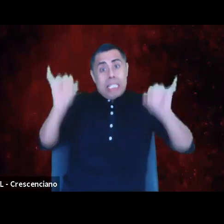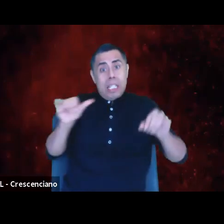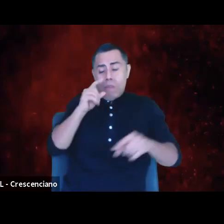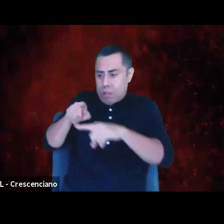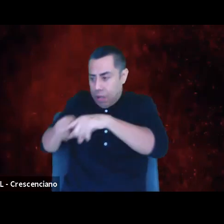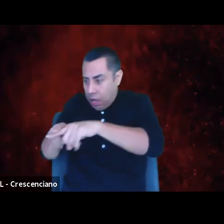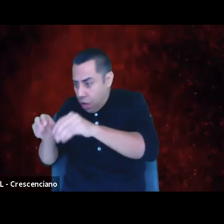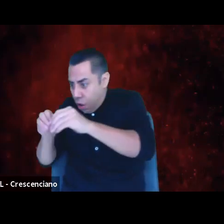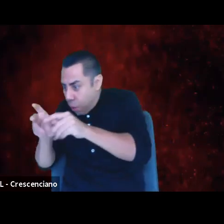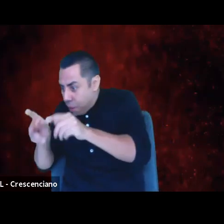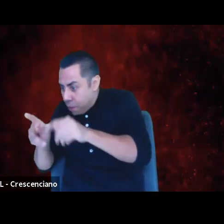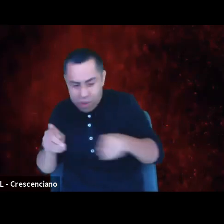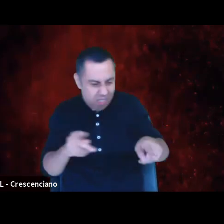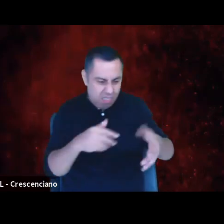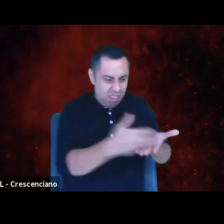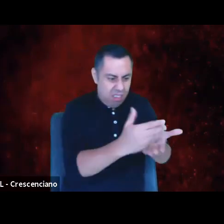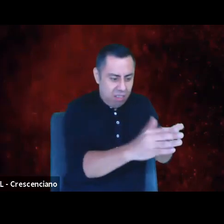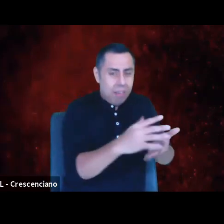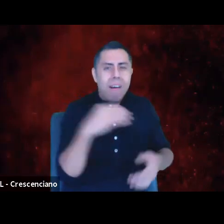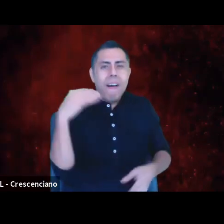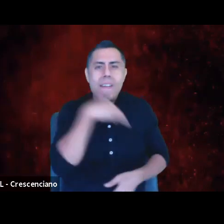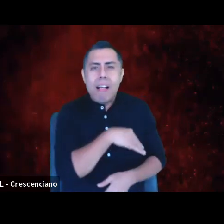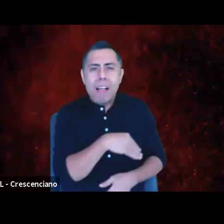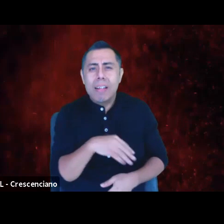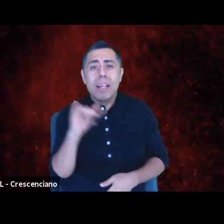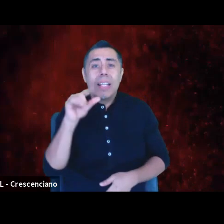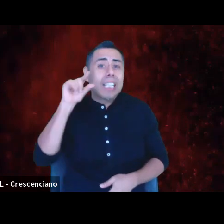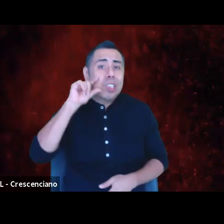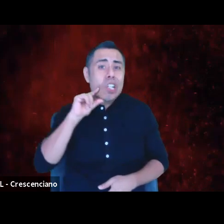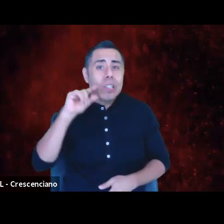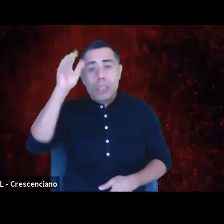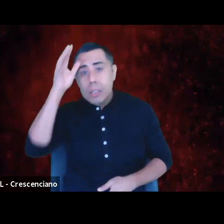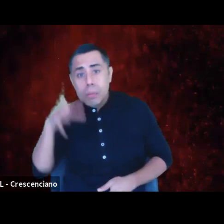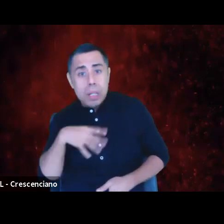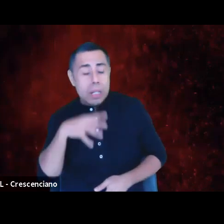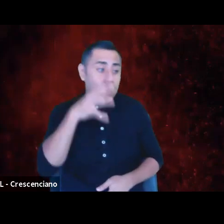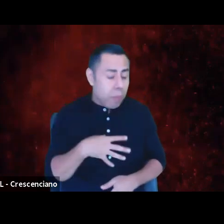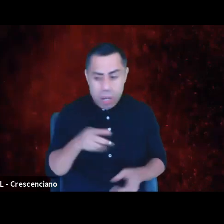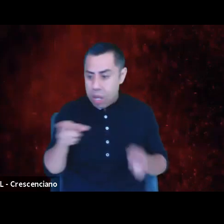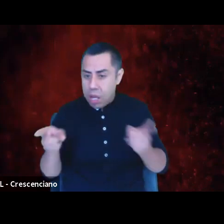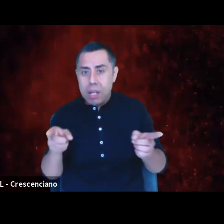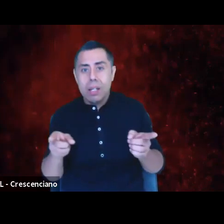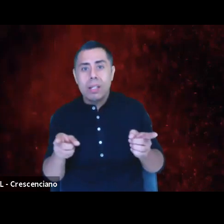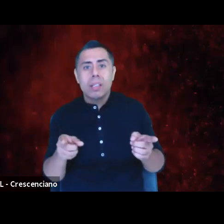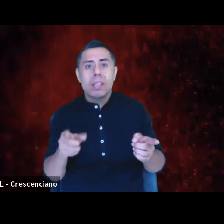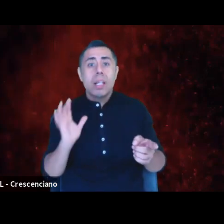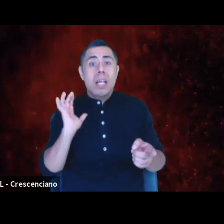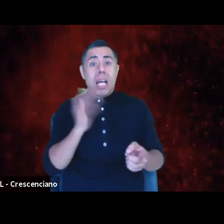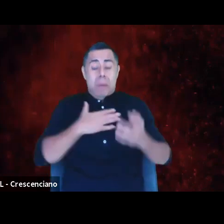Our genitalia may be different, this is true, but what we've made genitalia mean, that is a lie.